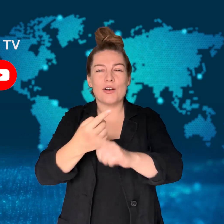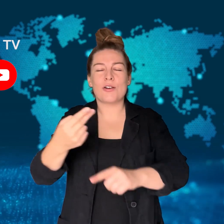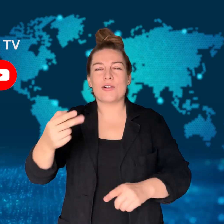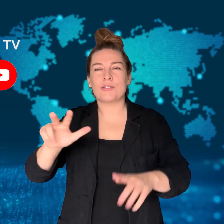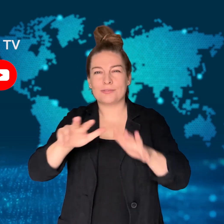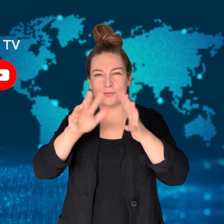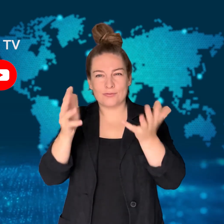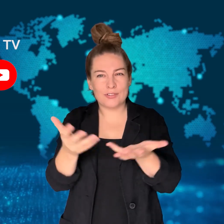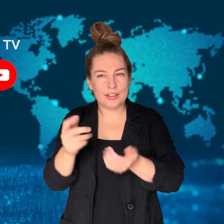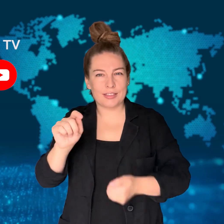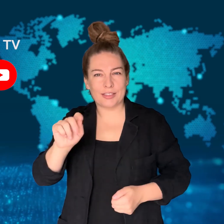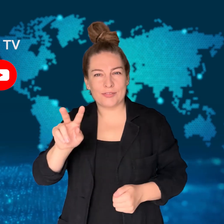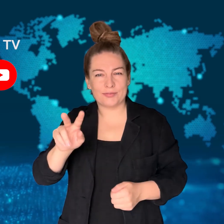get new video updates!